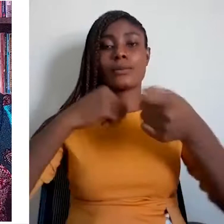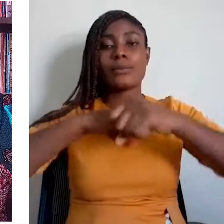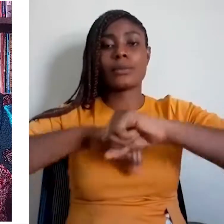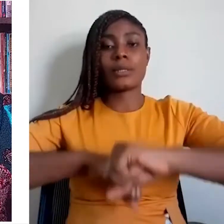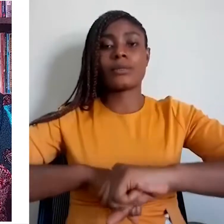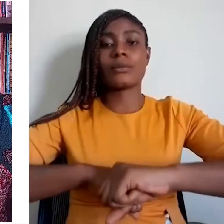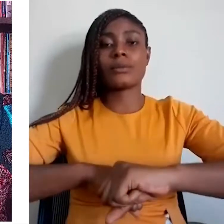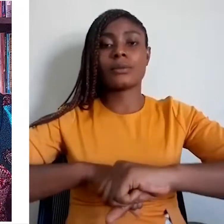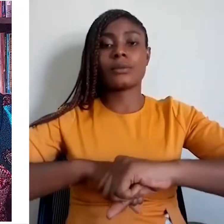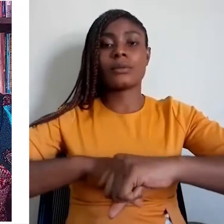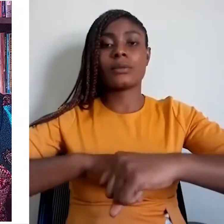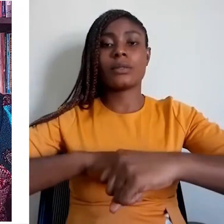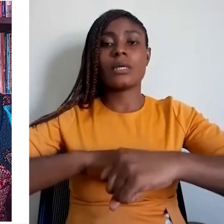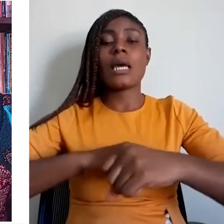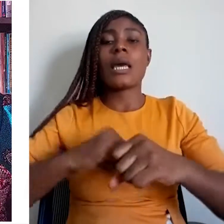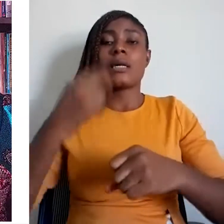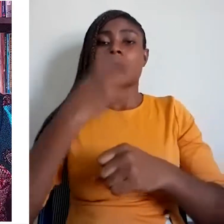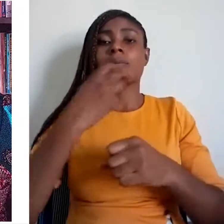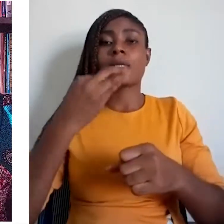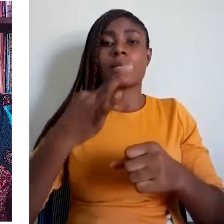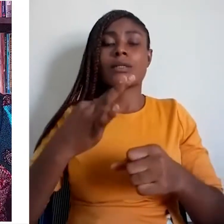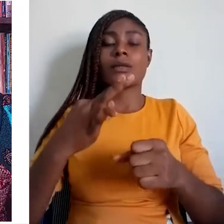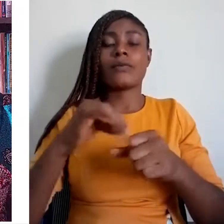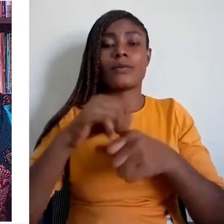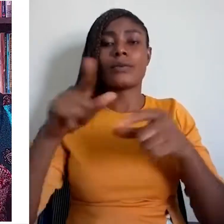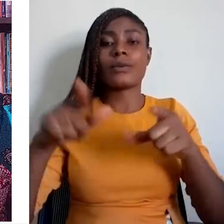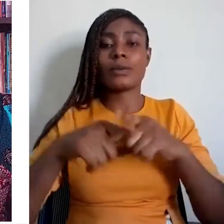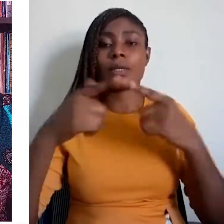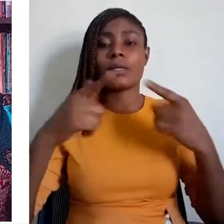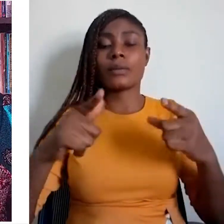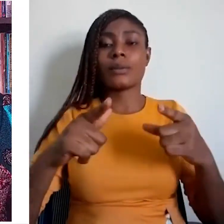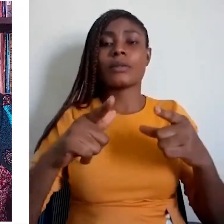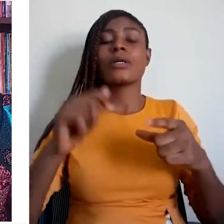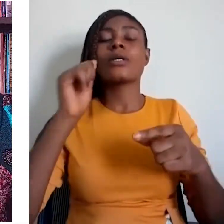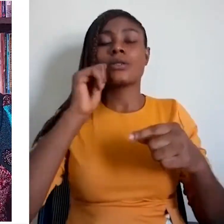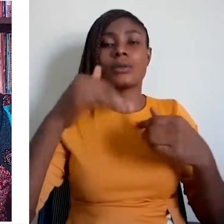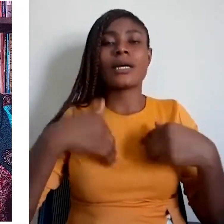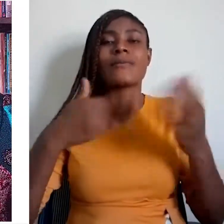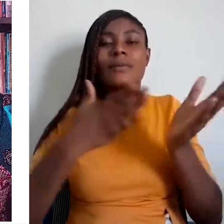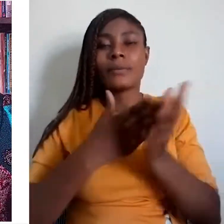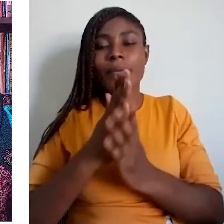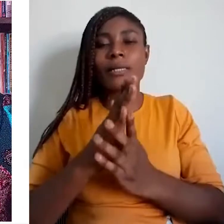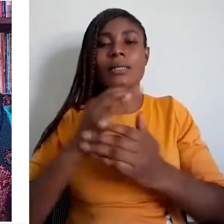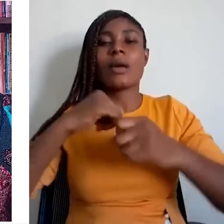to be used along with English in the National Assembly.